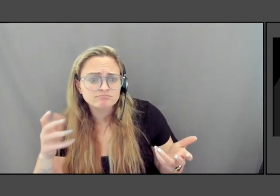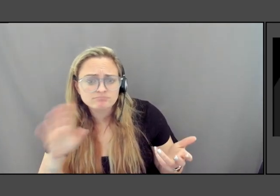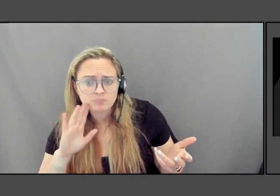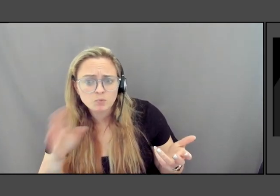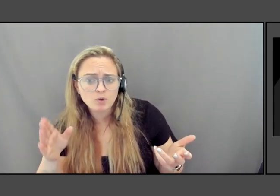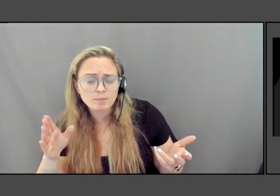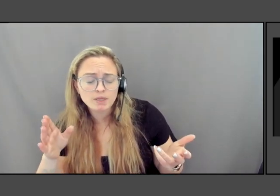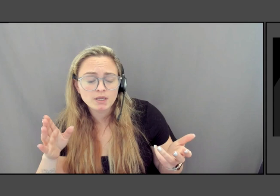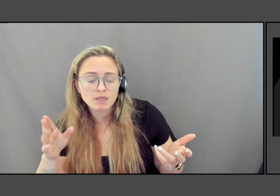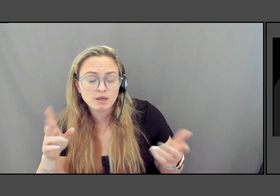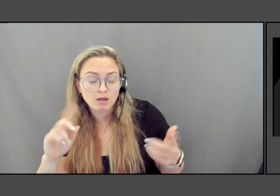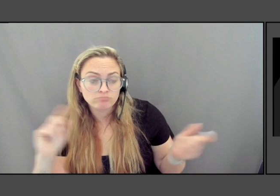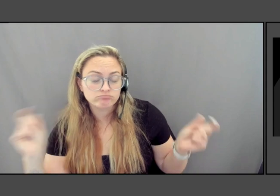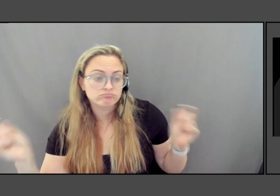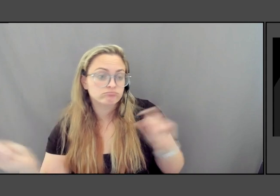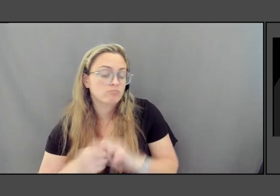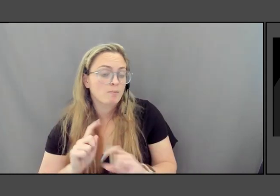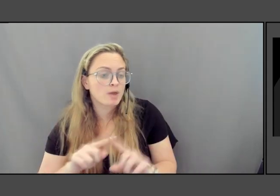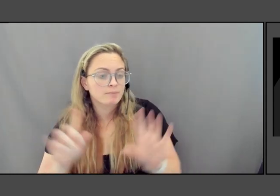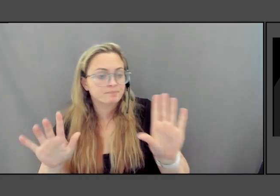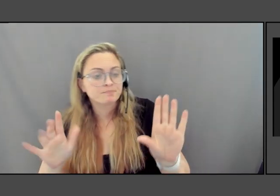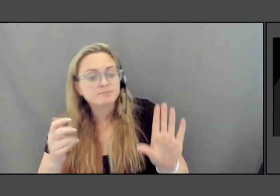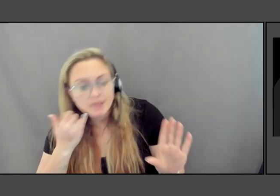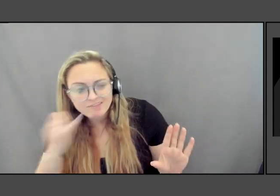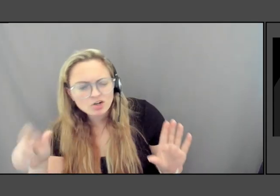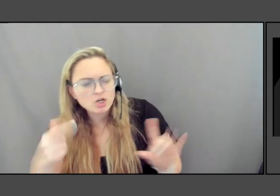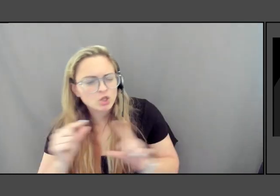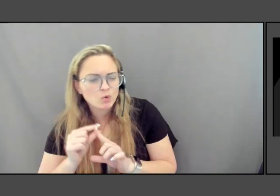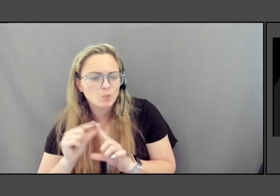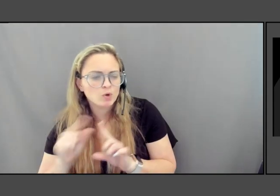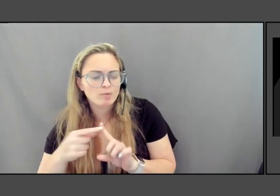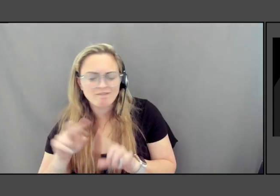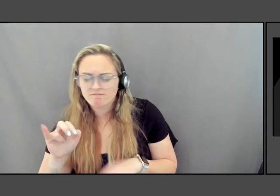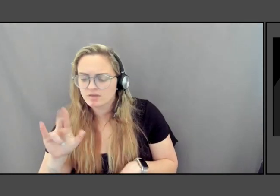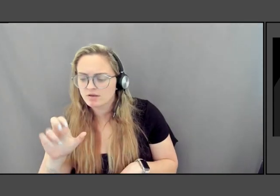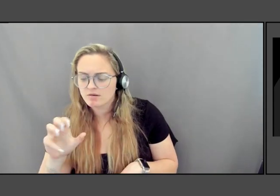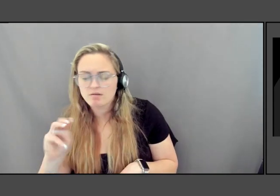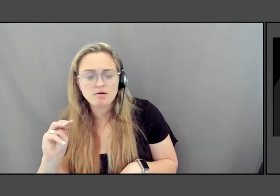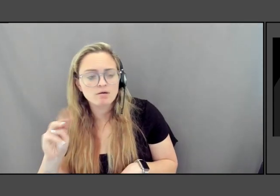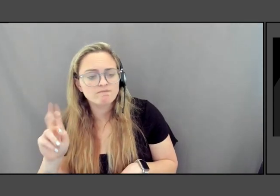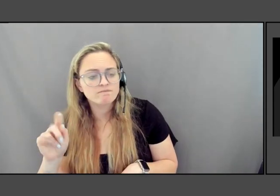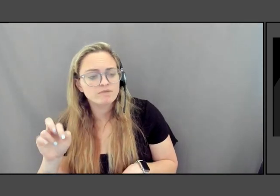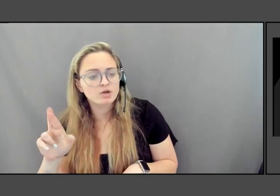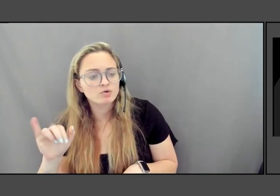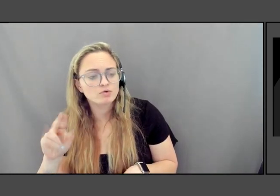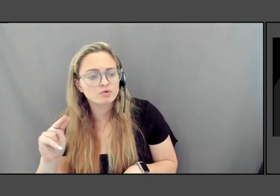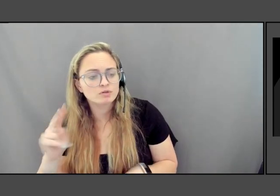but if there was another word about the Vietnam Veterans Memorial. But to get us to what is missing.